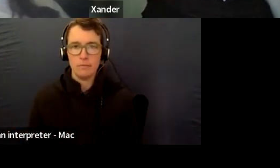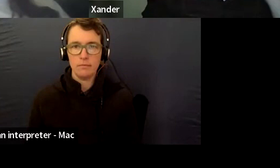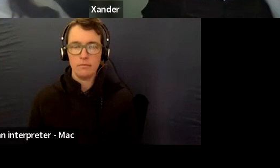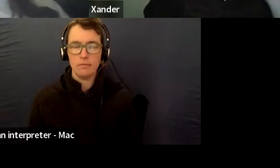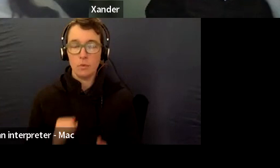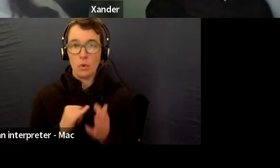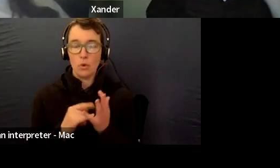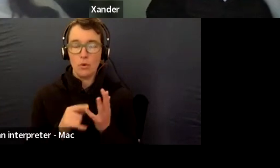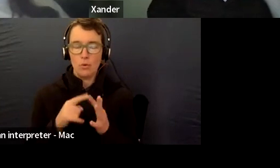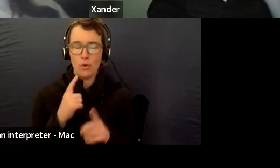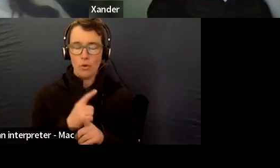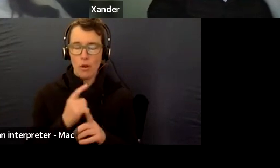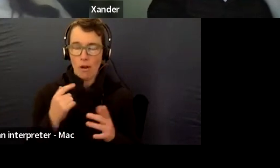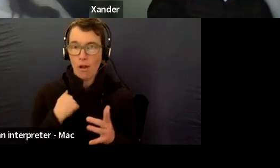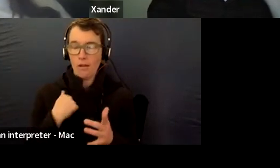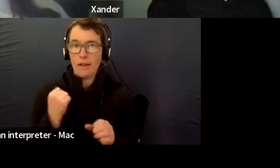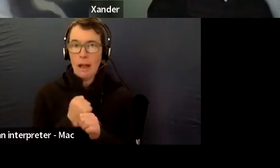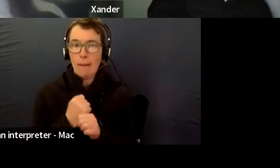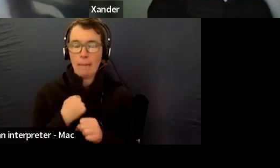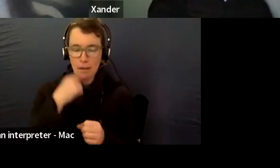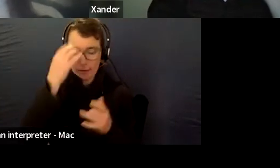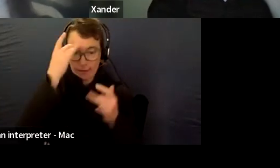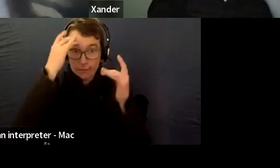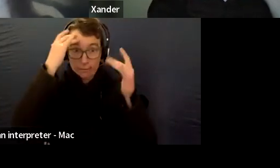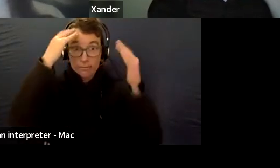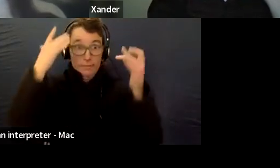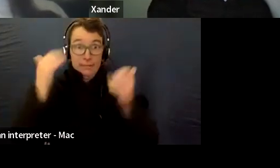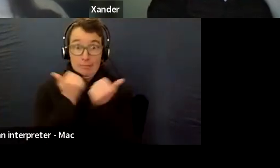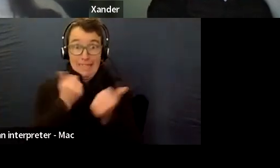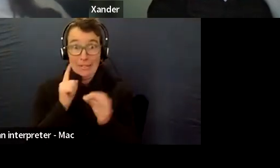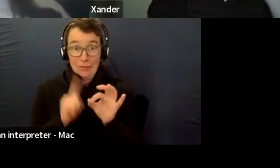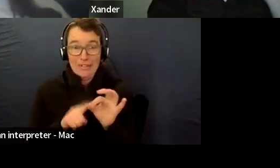than the simulation questions but